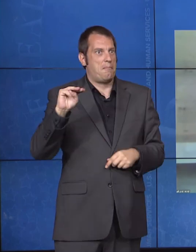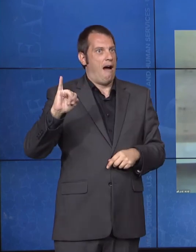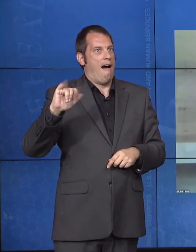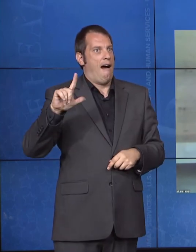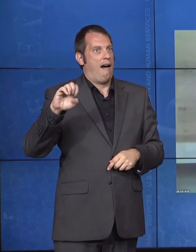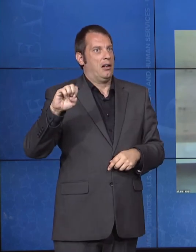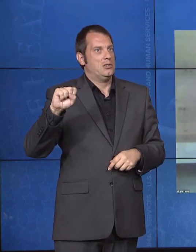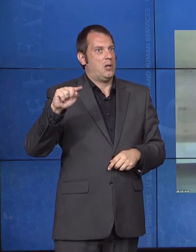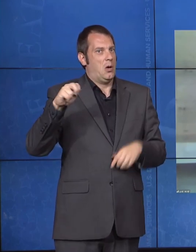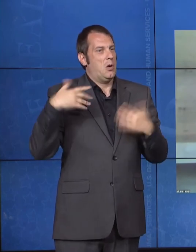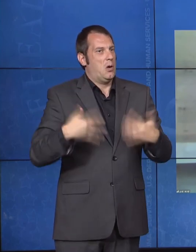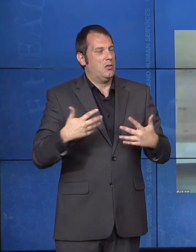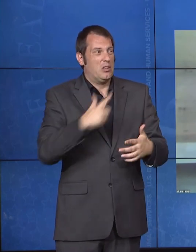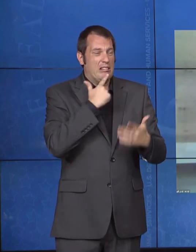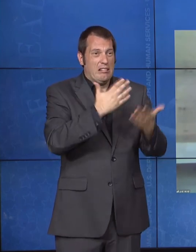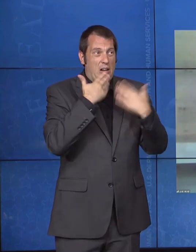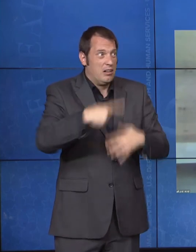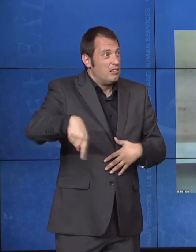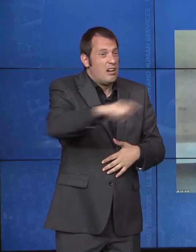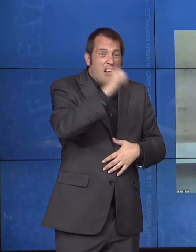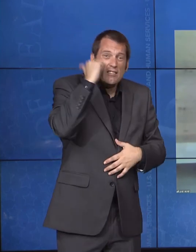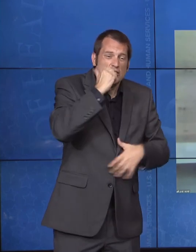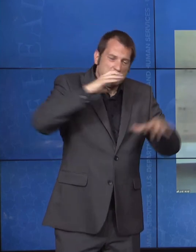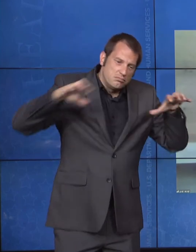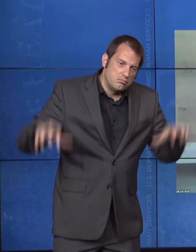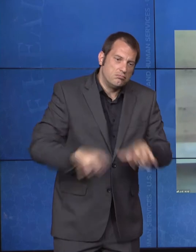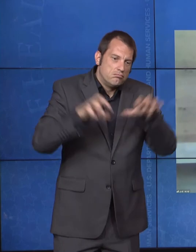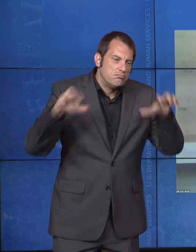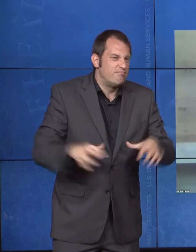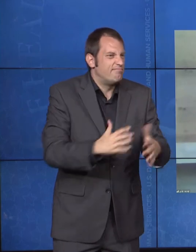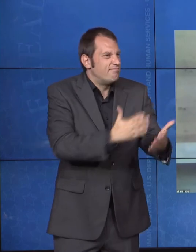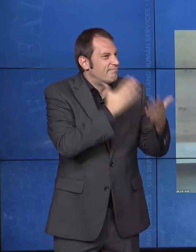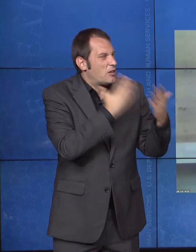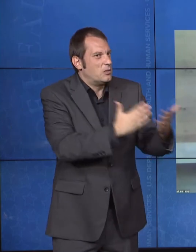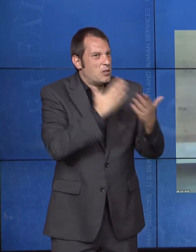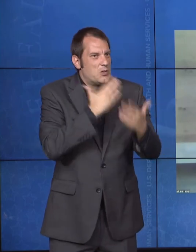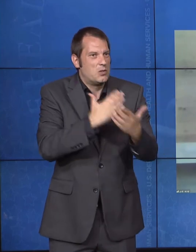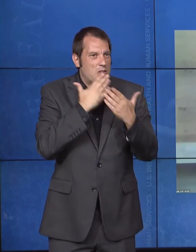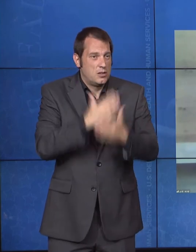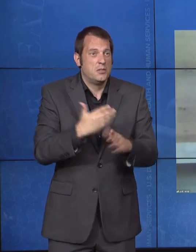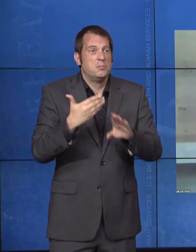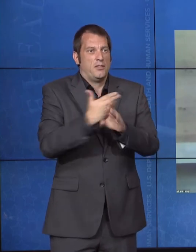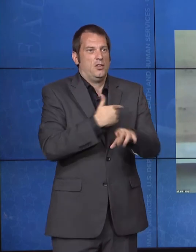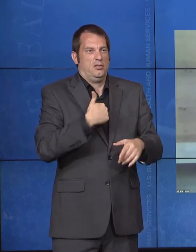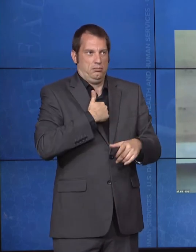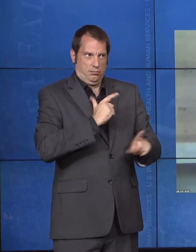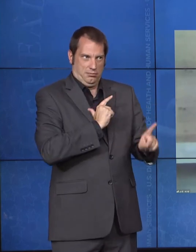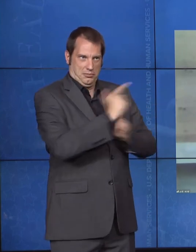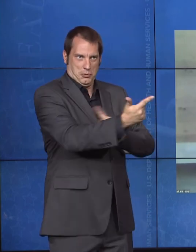disabilities. And before we toss it over to my boss, the man I get to work alongside every